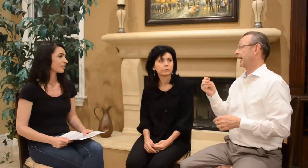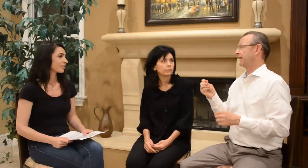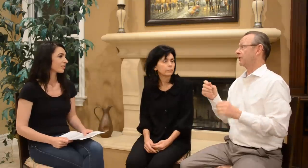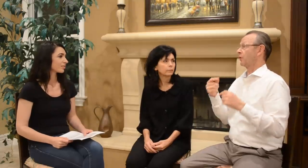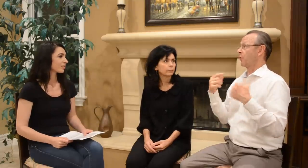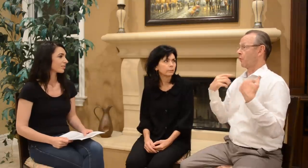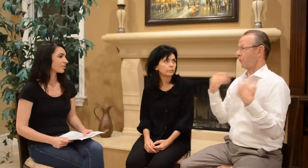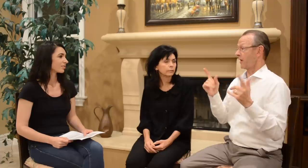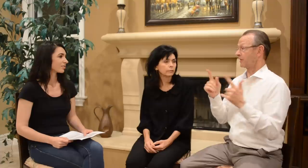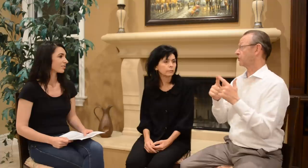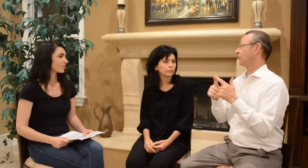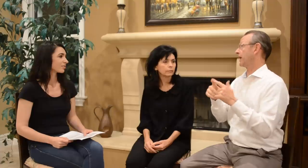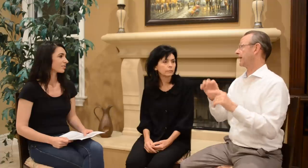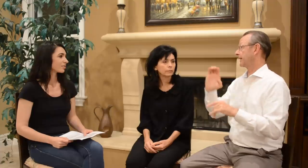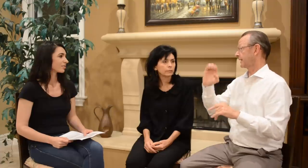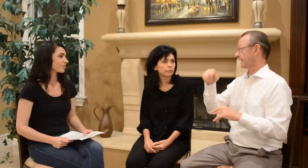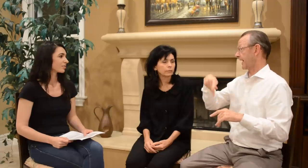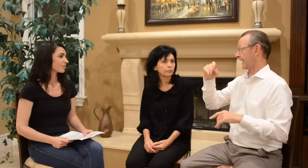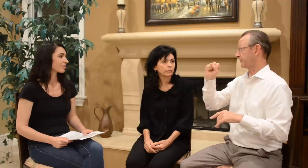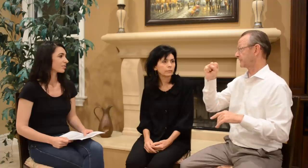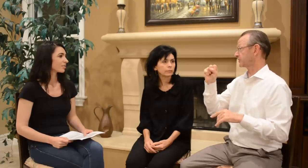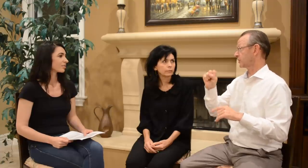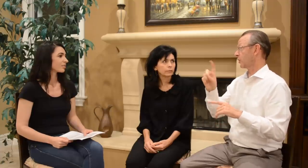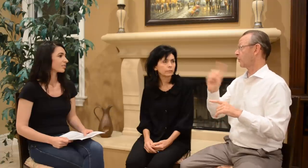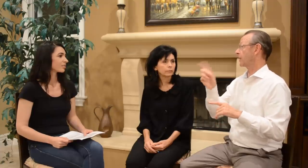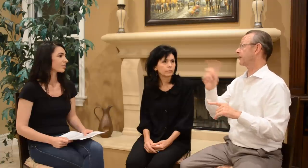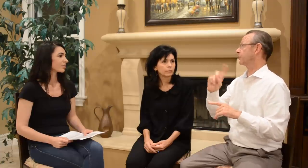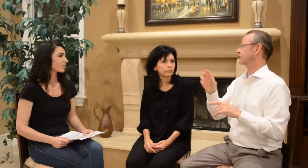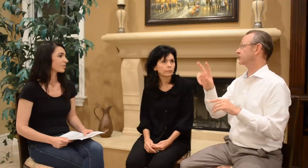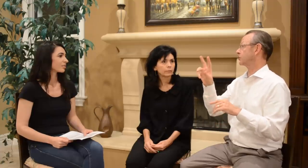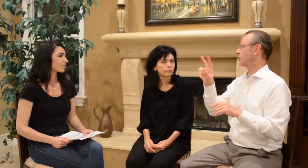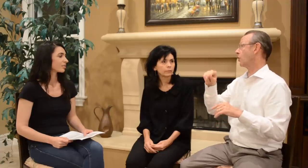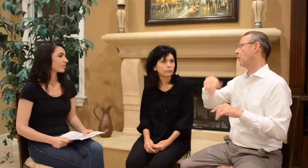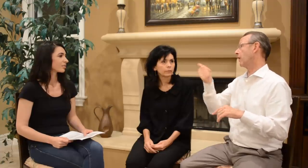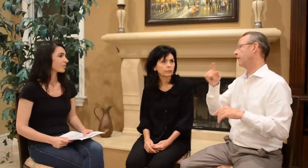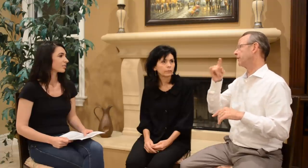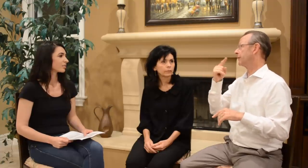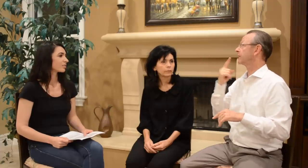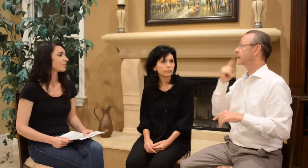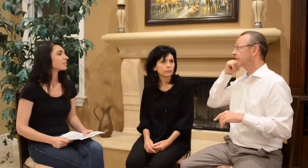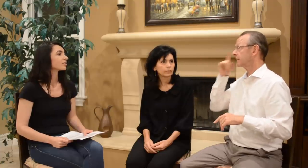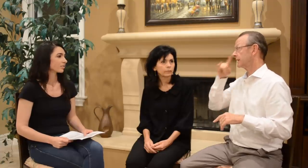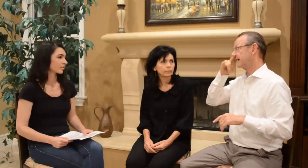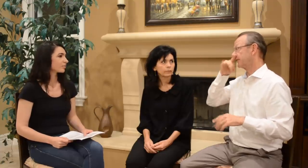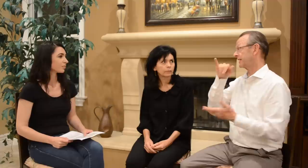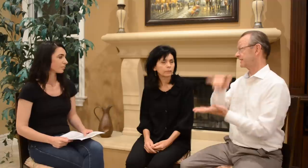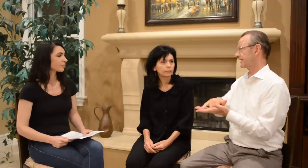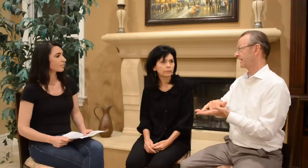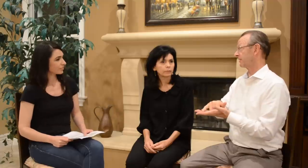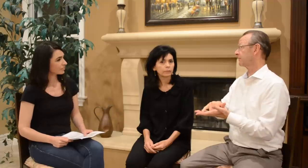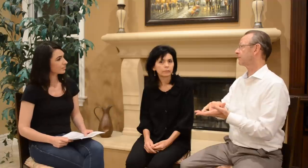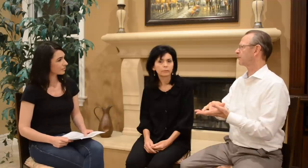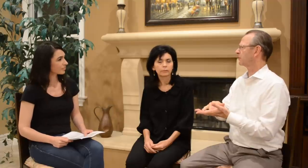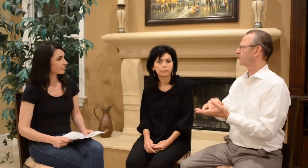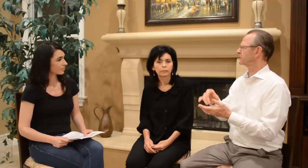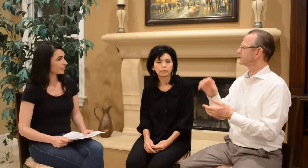And you went to a campus where there were no other deaf kids there.